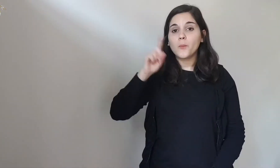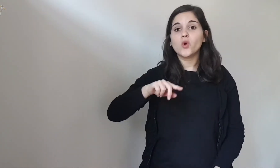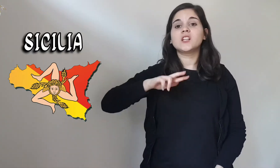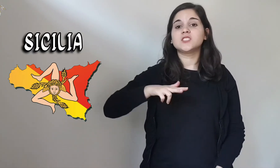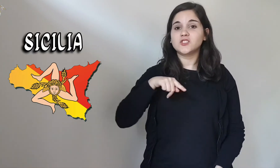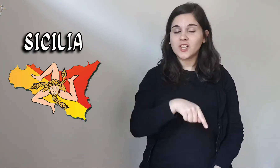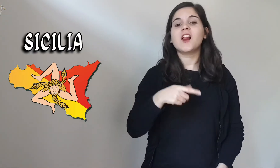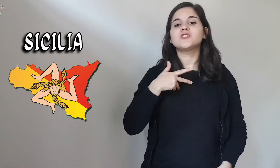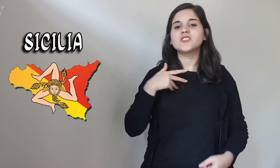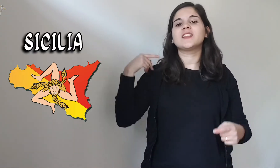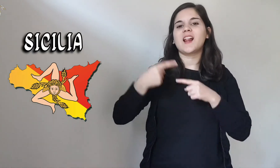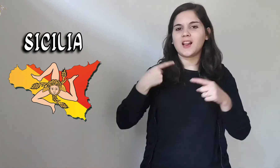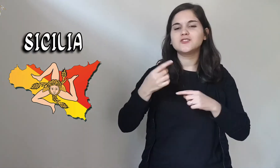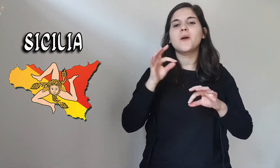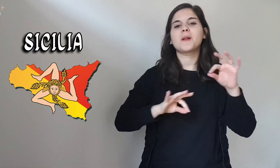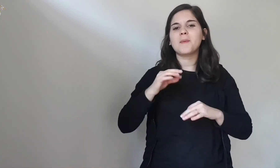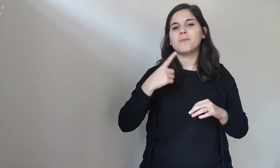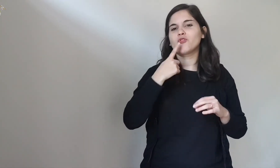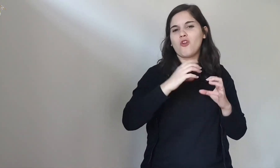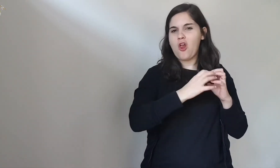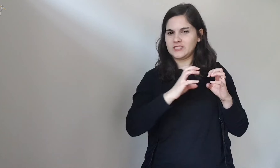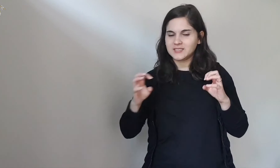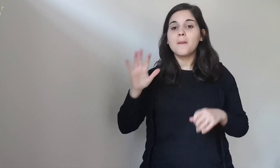Also in Sicily there is the tradition of preparing different desserts,